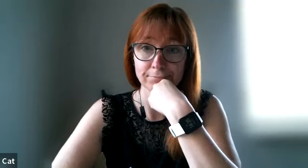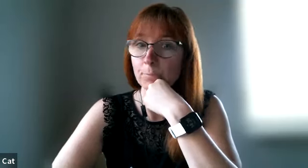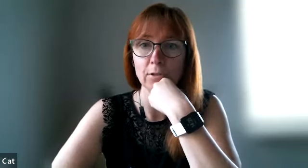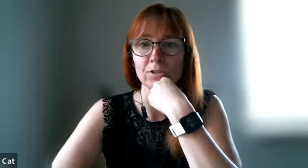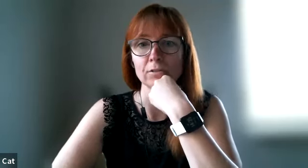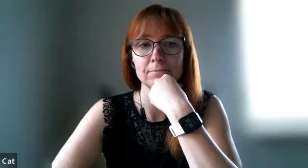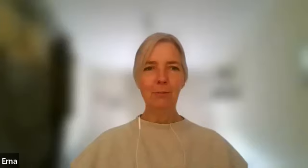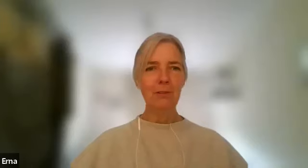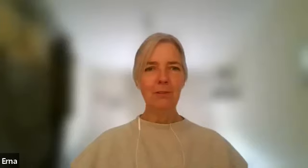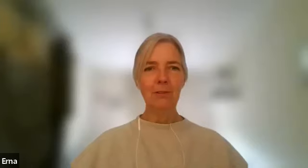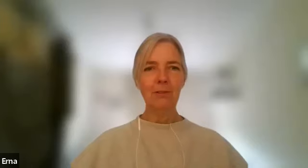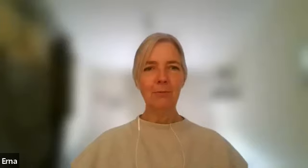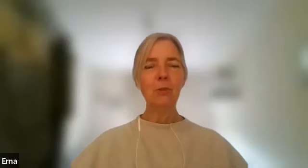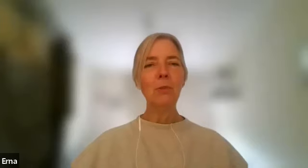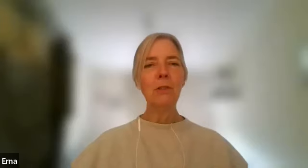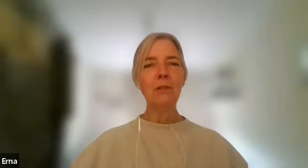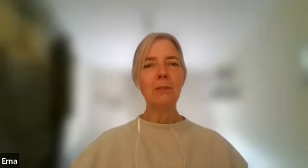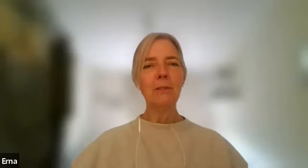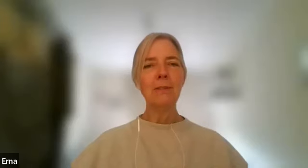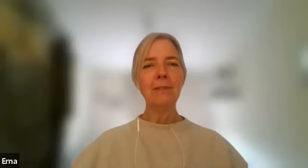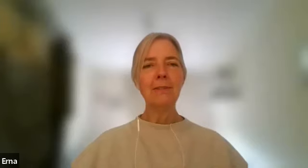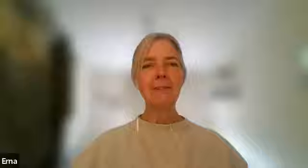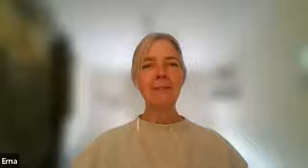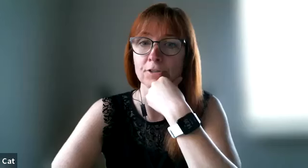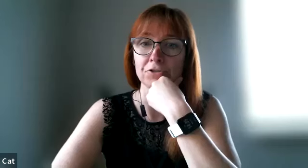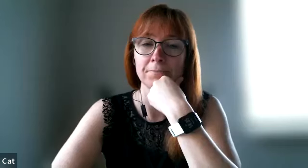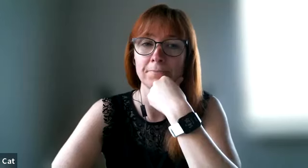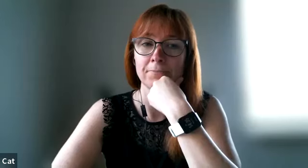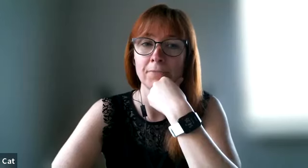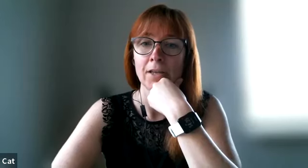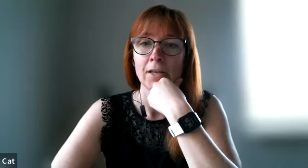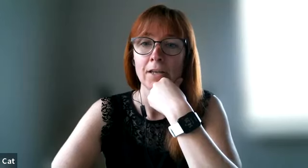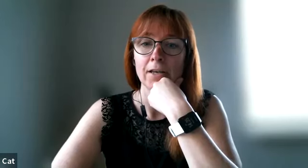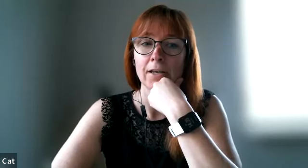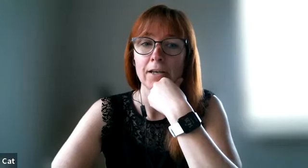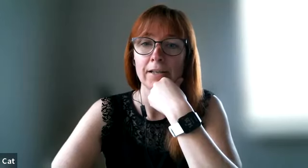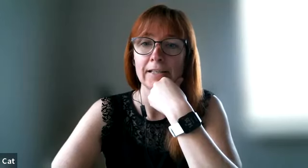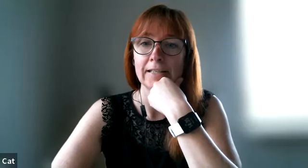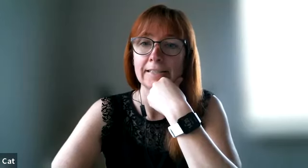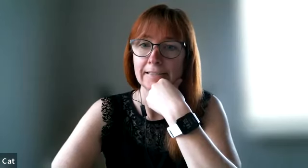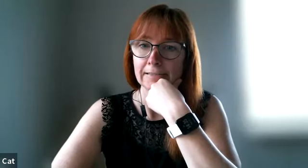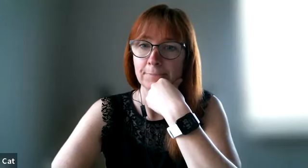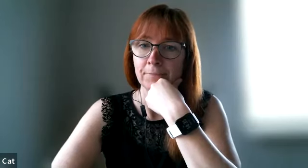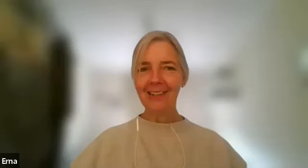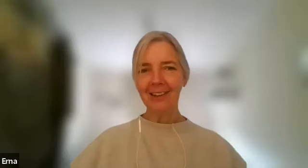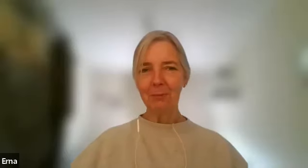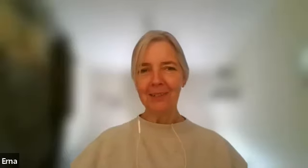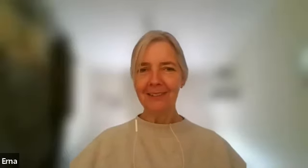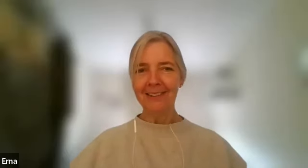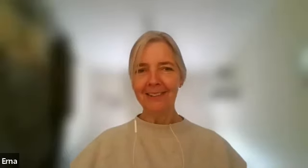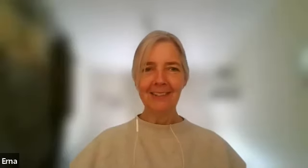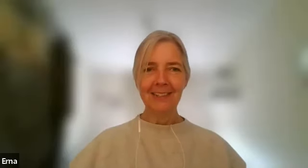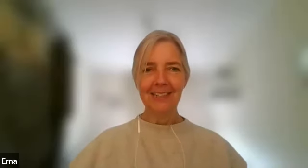but it obviously wasn't which one was physical touch also oh yeah but you feel it are we huh no